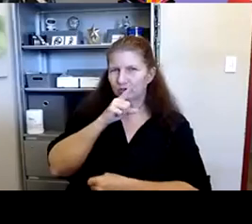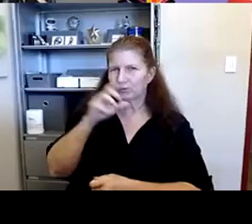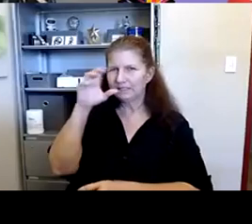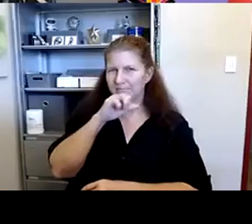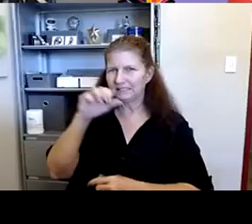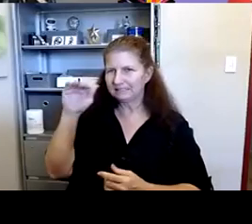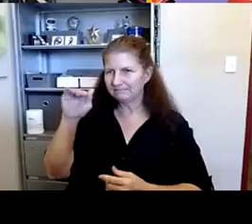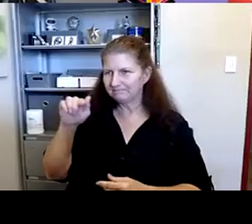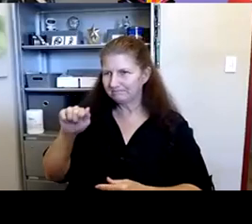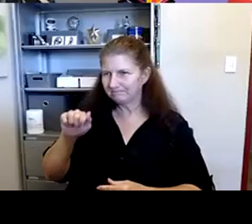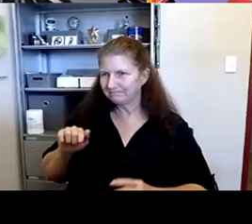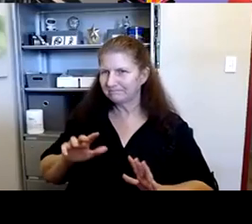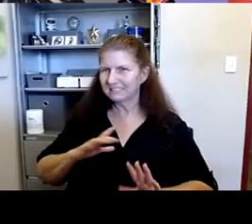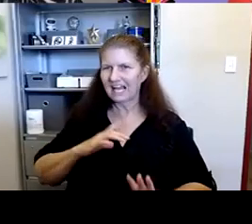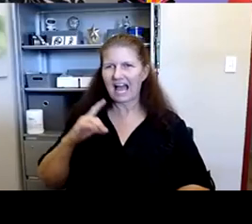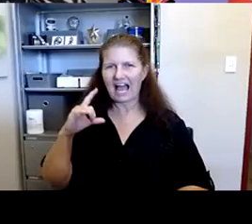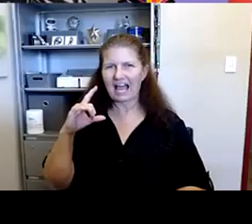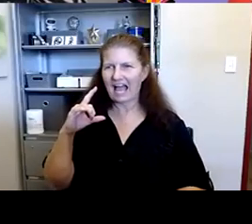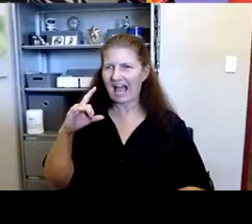Robyn Thomas: miss anything, and I don't think